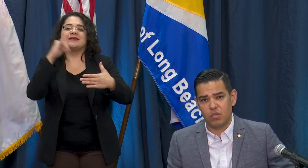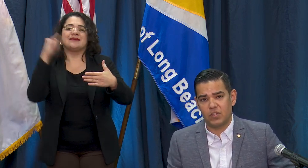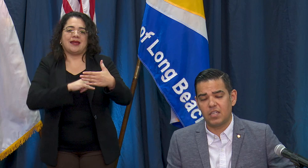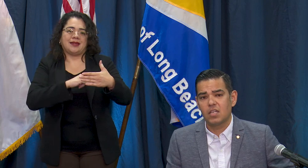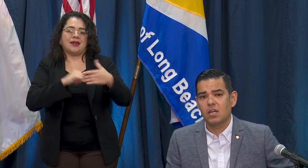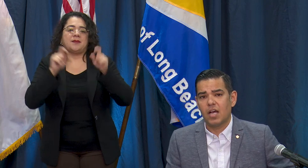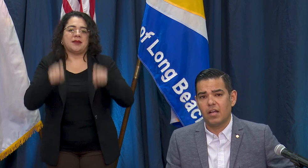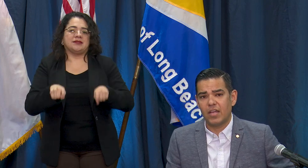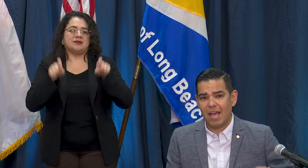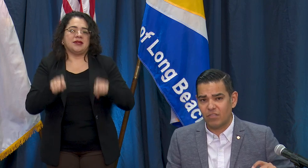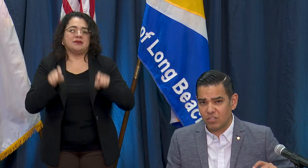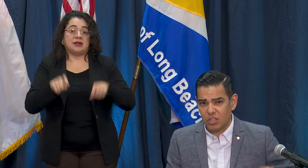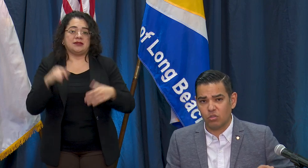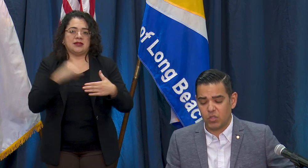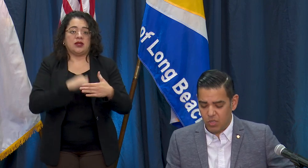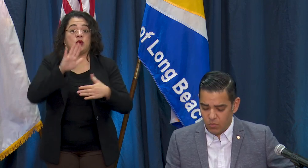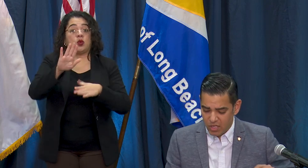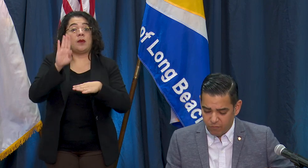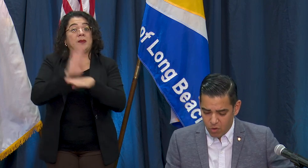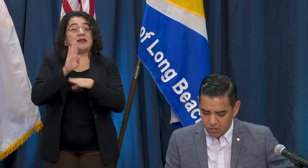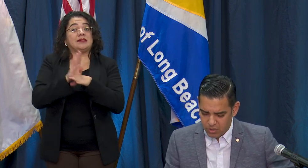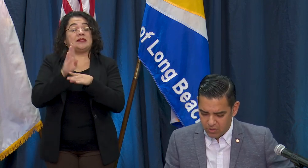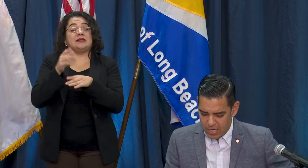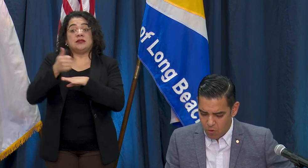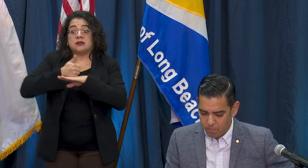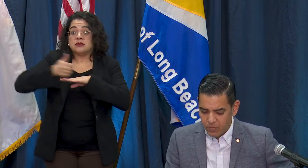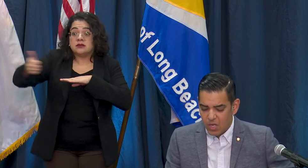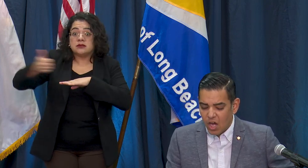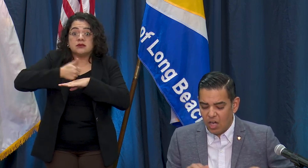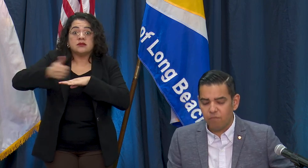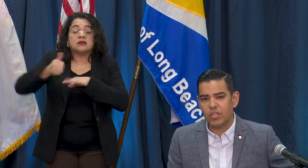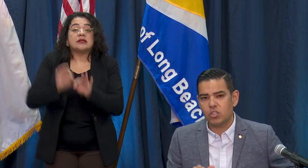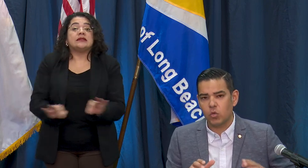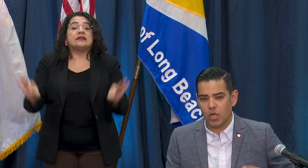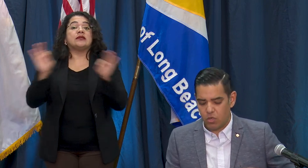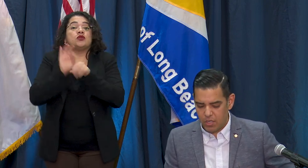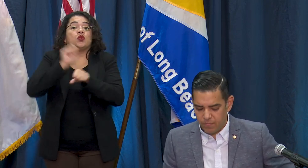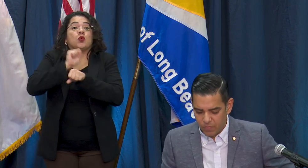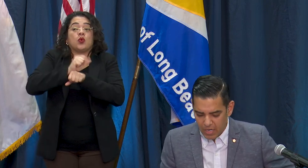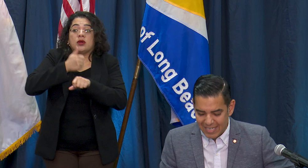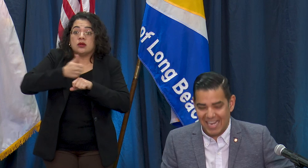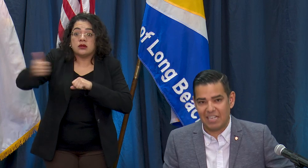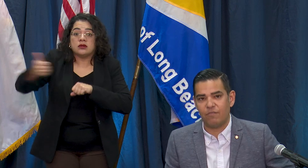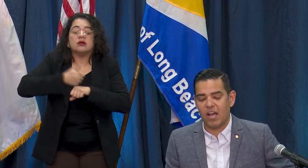person that has an essential duty, we need folks to stay home. Of the 285